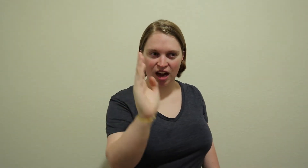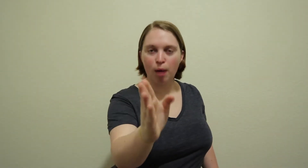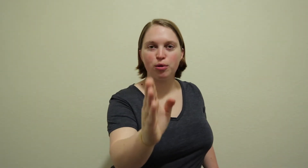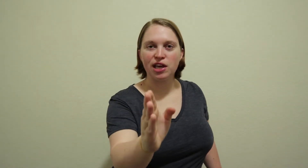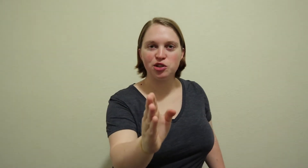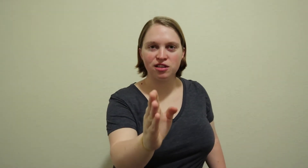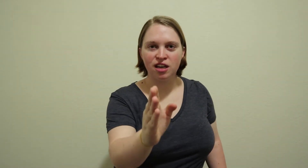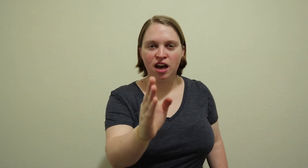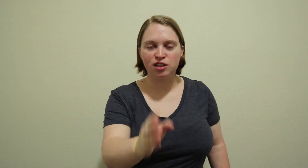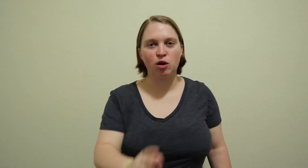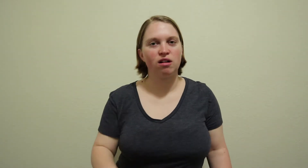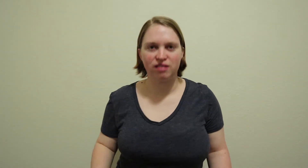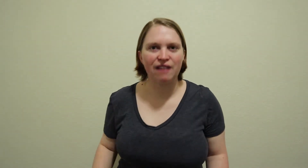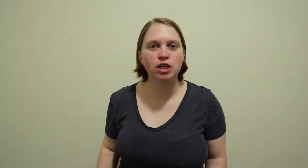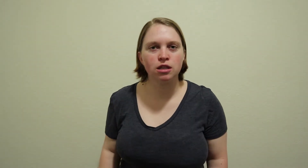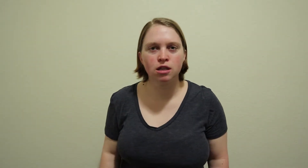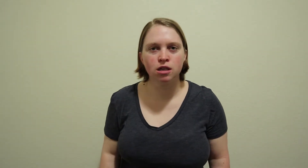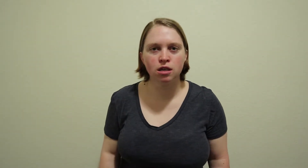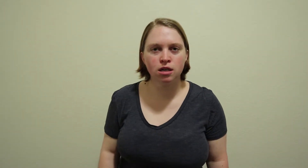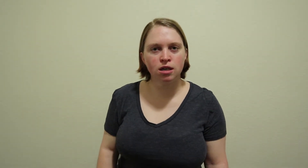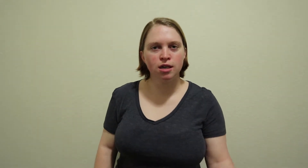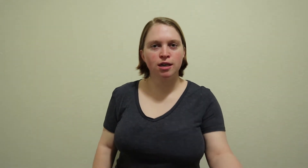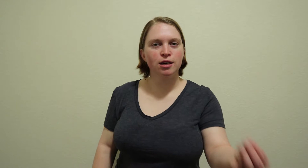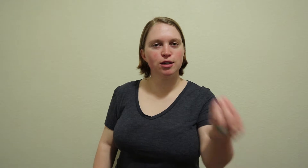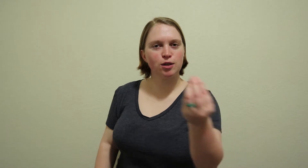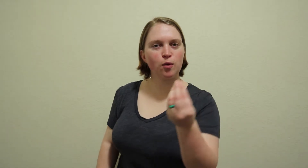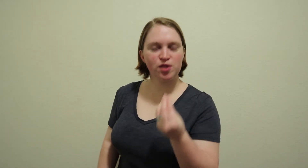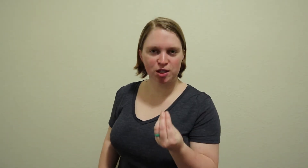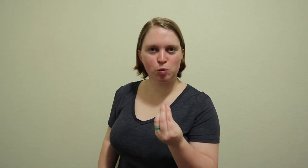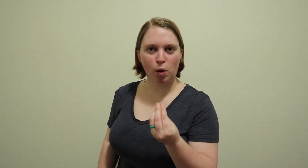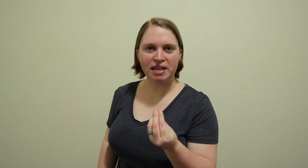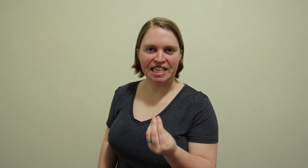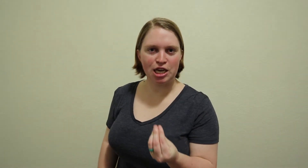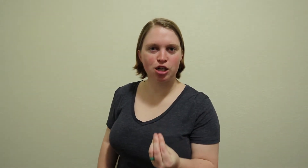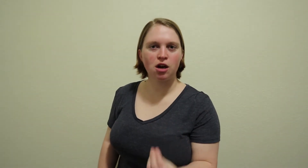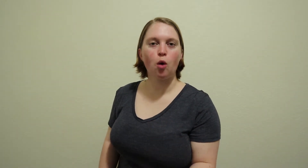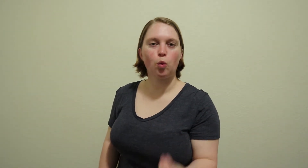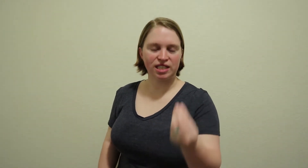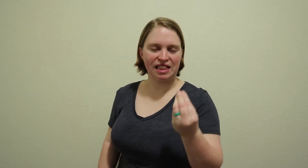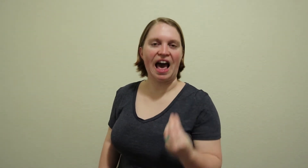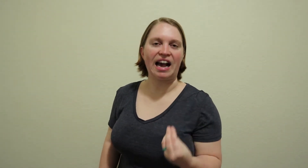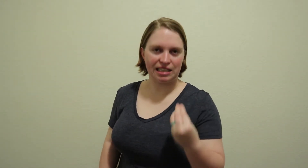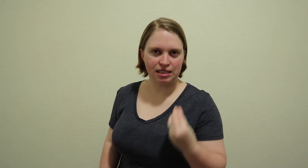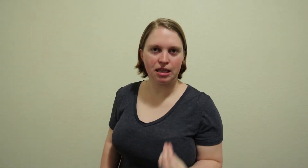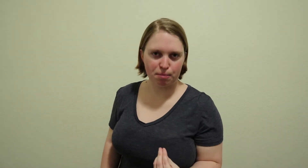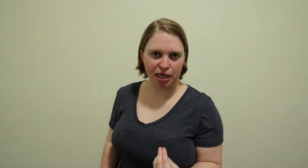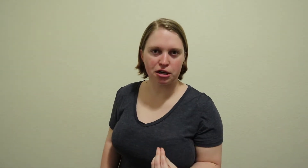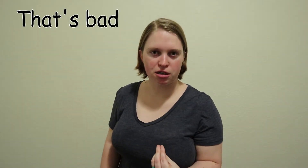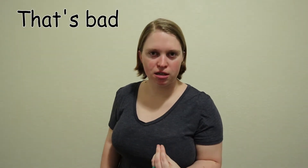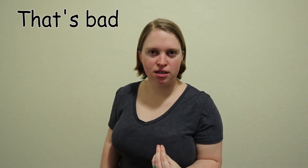operation until 11:00 so this woman here was lacking sleep here